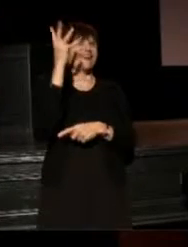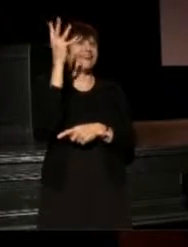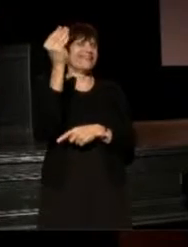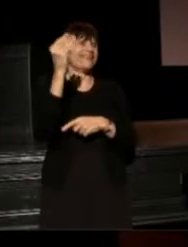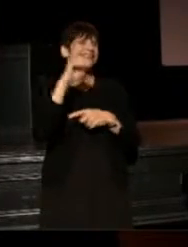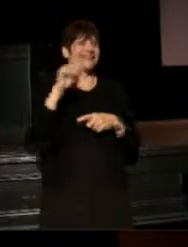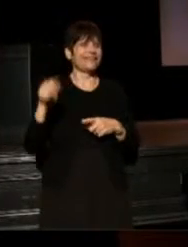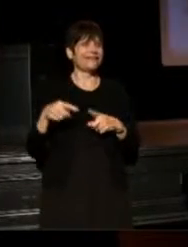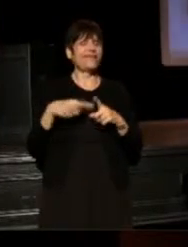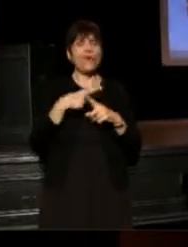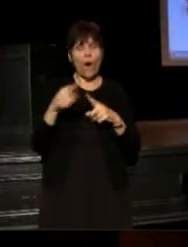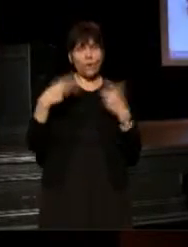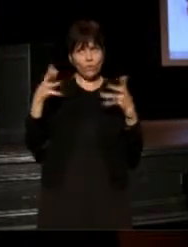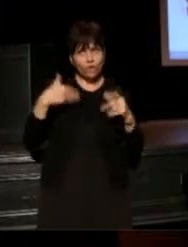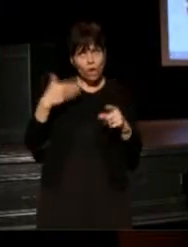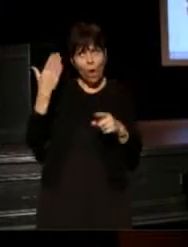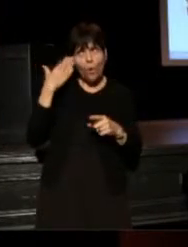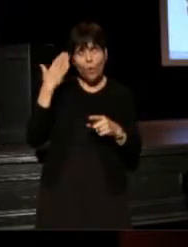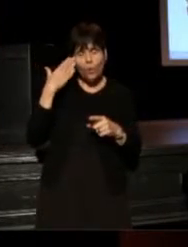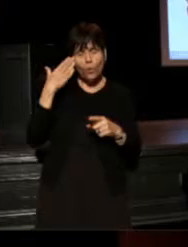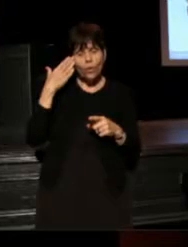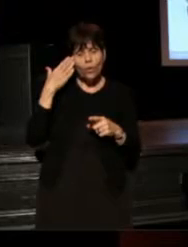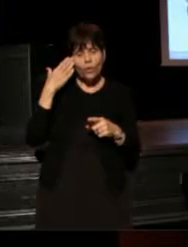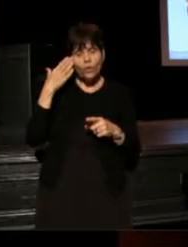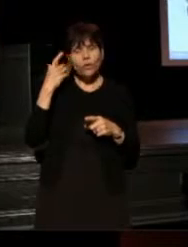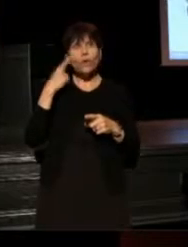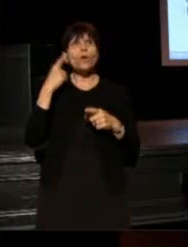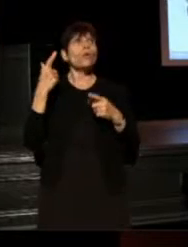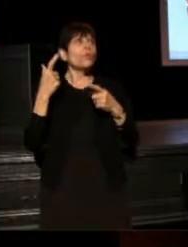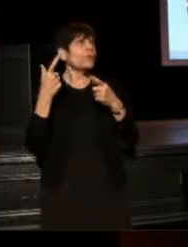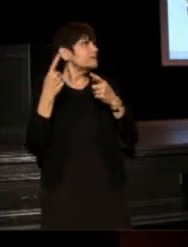Oh, who will know where the commas go